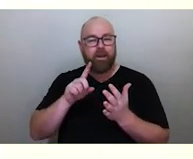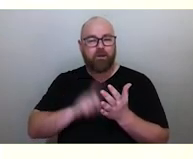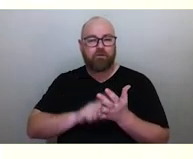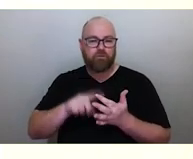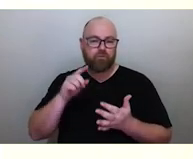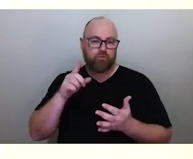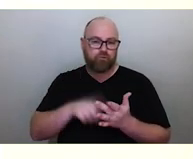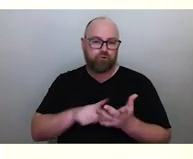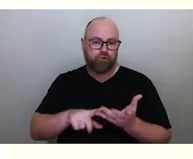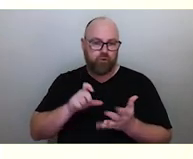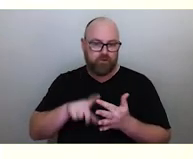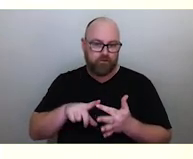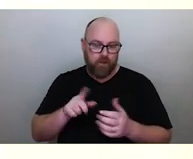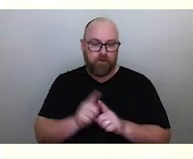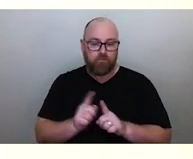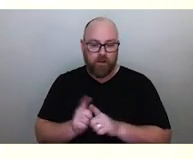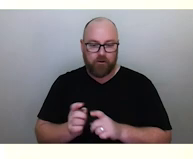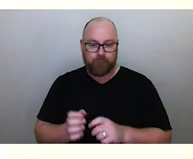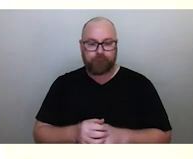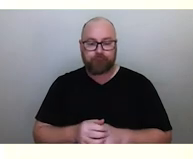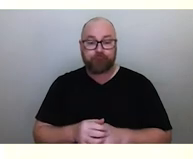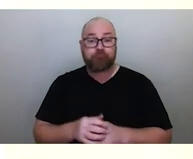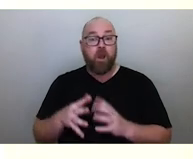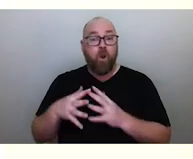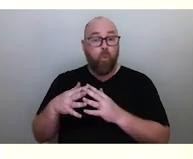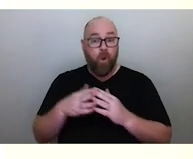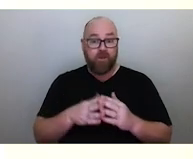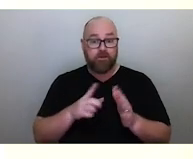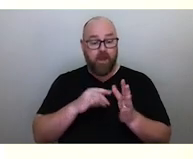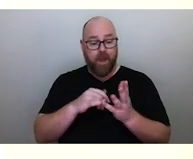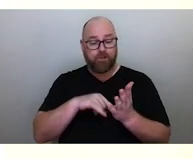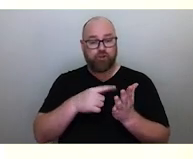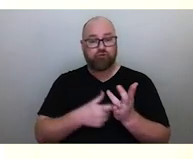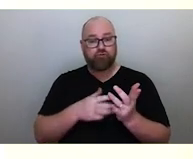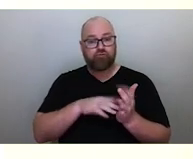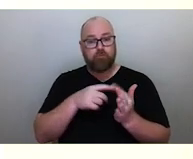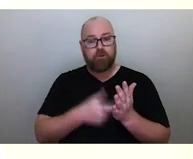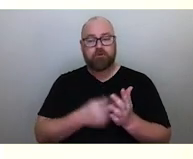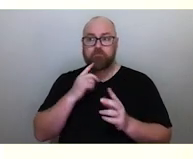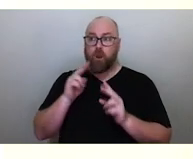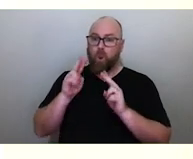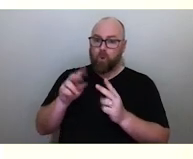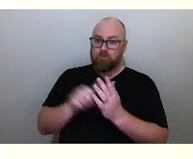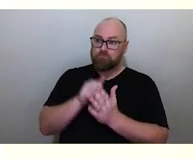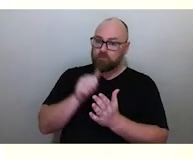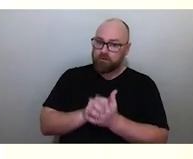Now if Western astronomers had looked at these traditions and understood them from the scientific texts that they can be